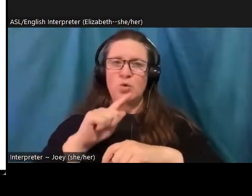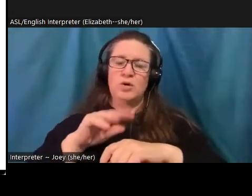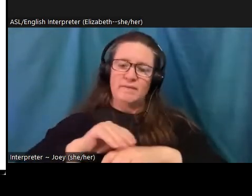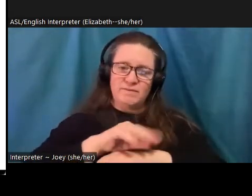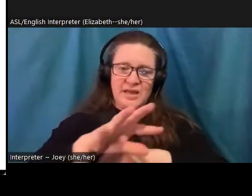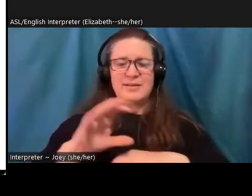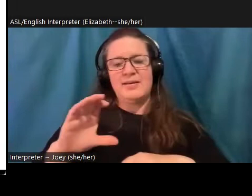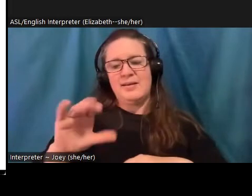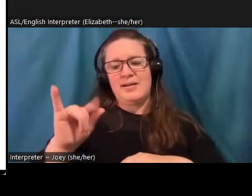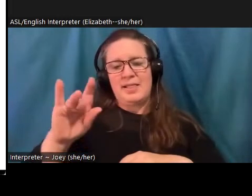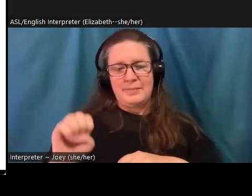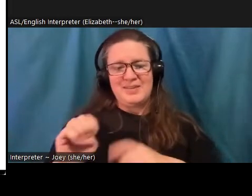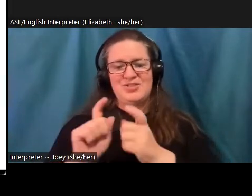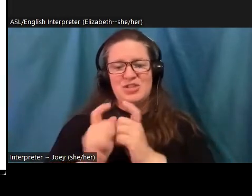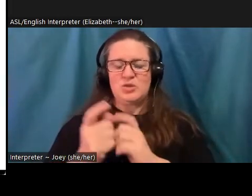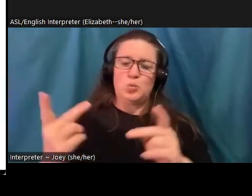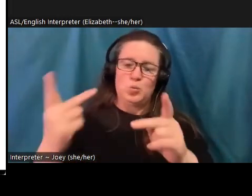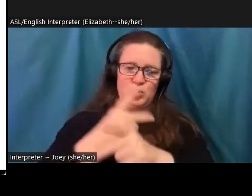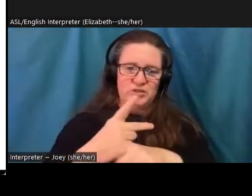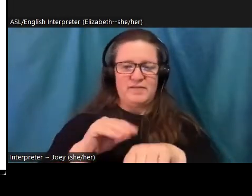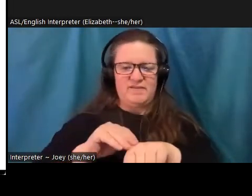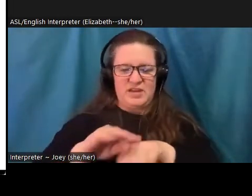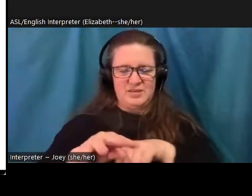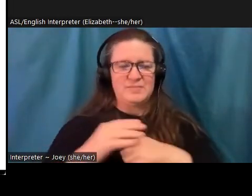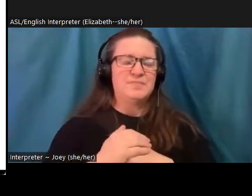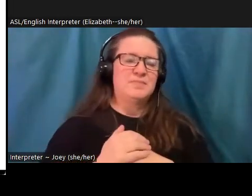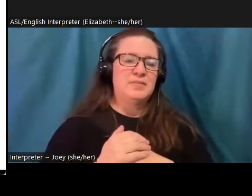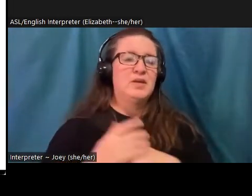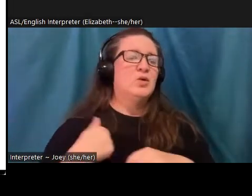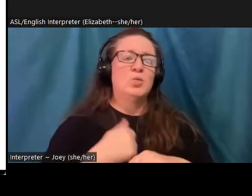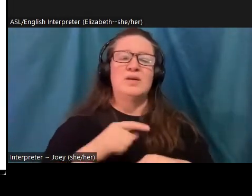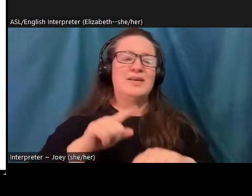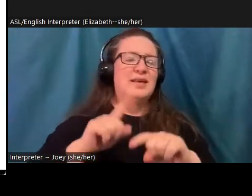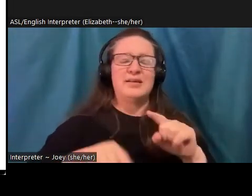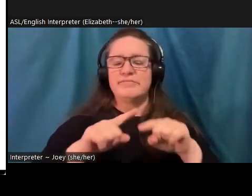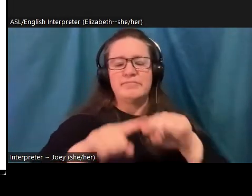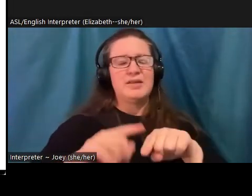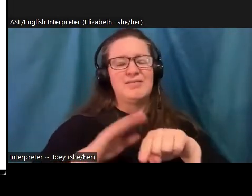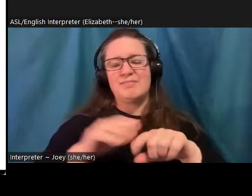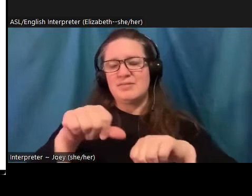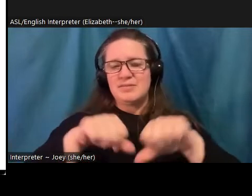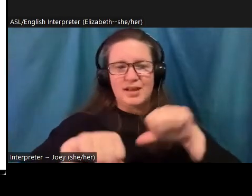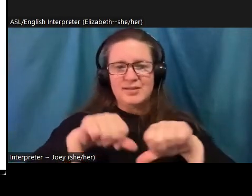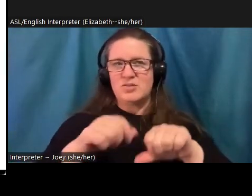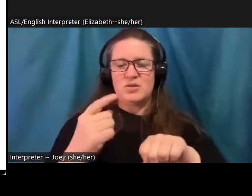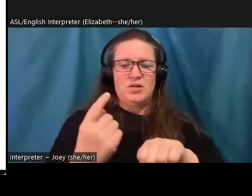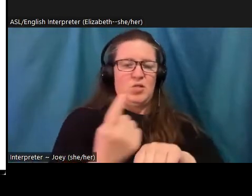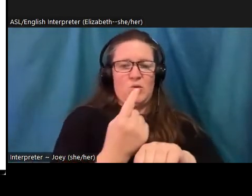gets at the heart of my earlier point that we can't rely on science and technology alone to fix this. And then another line